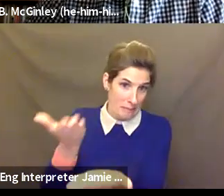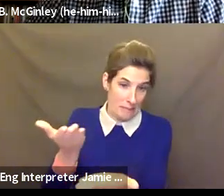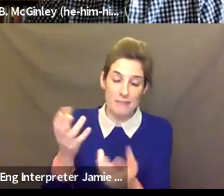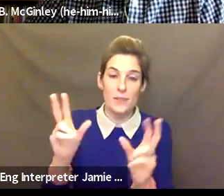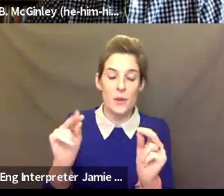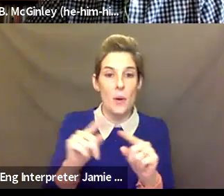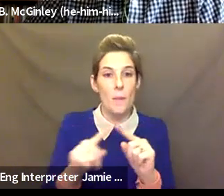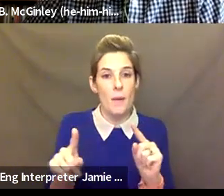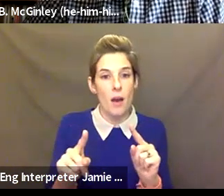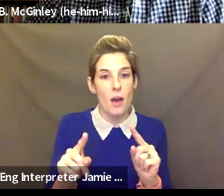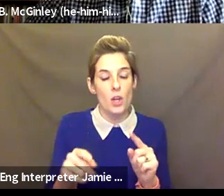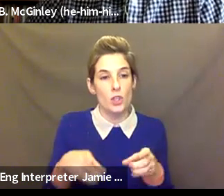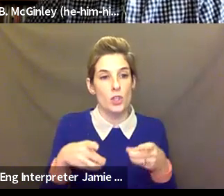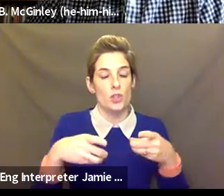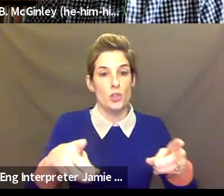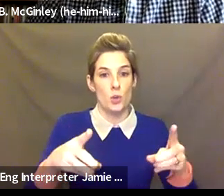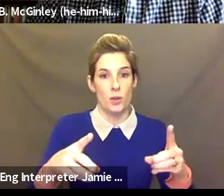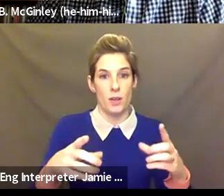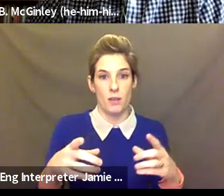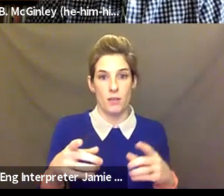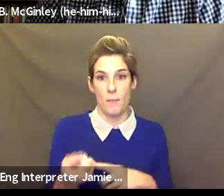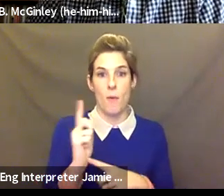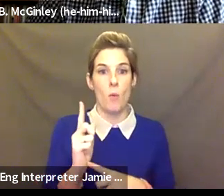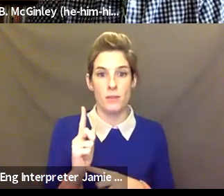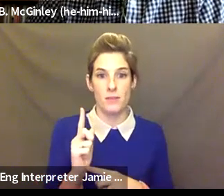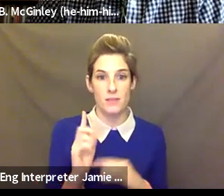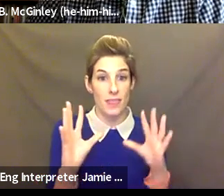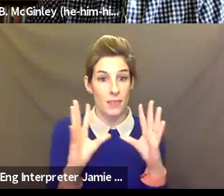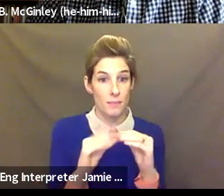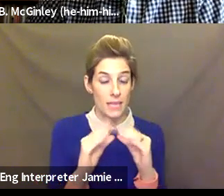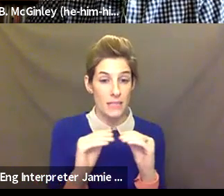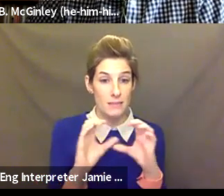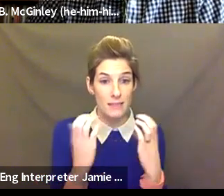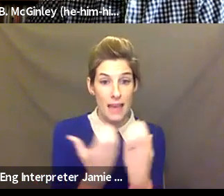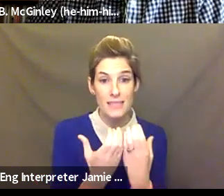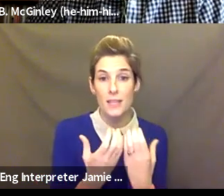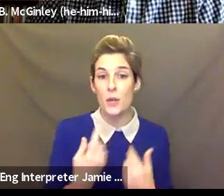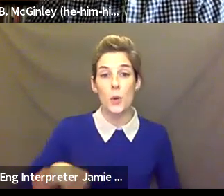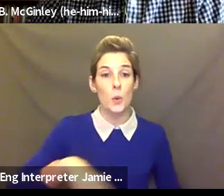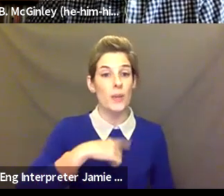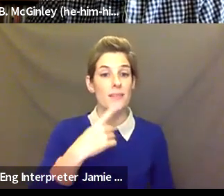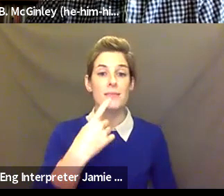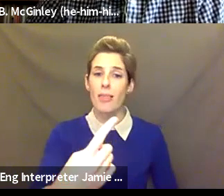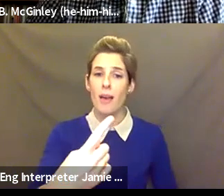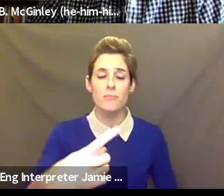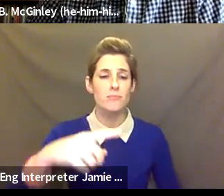sessions, you are going to create just the same way, and in your creation is going to be very differently than what my